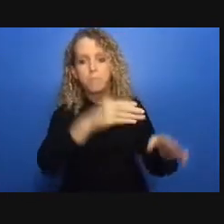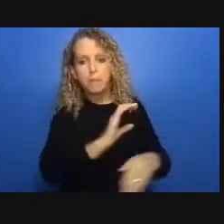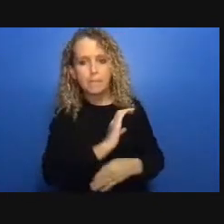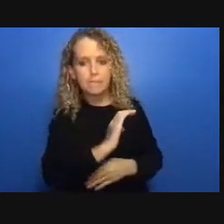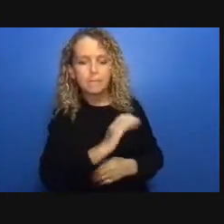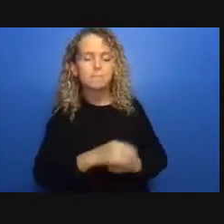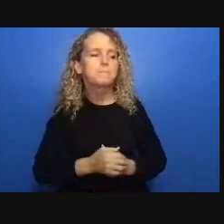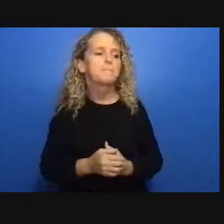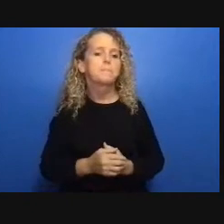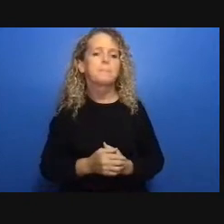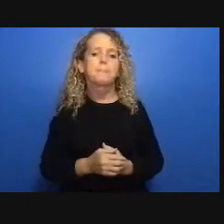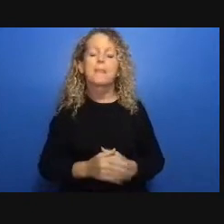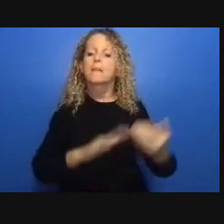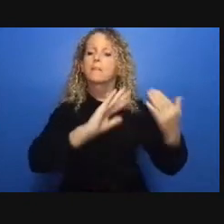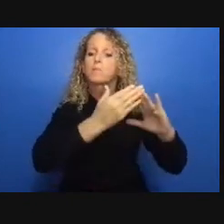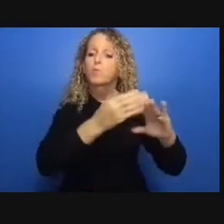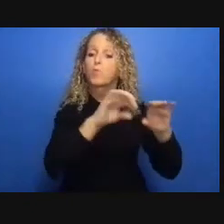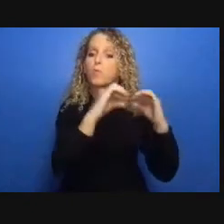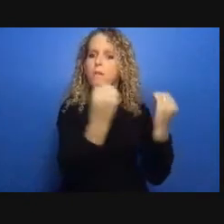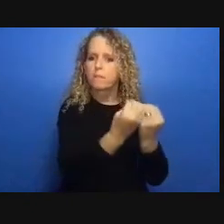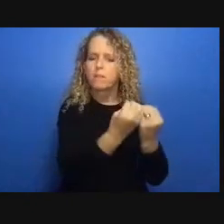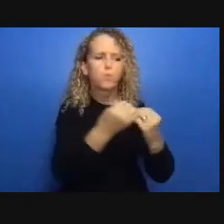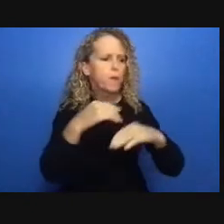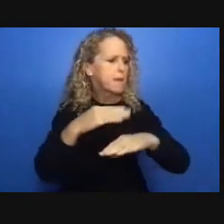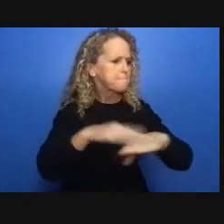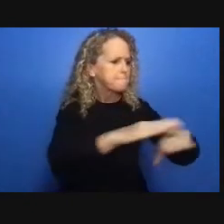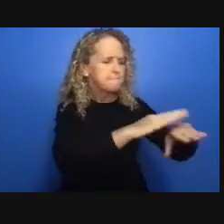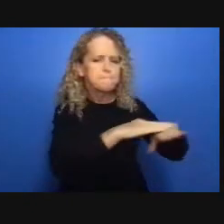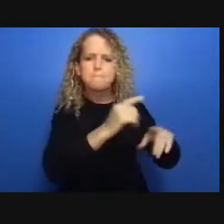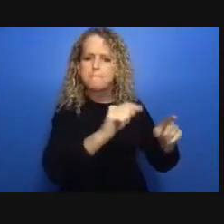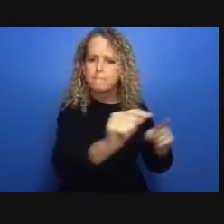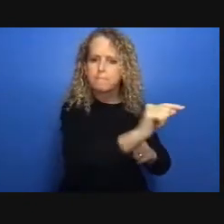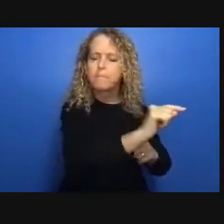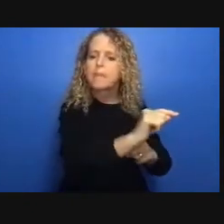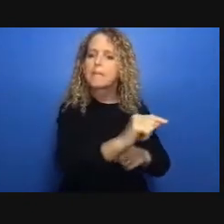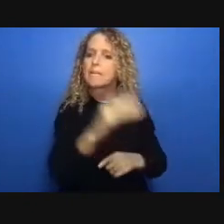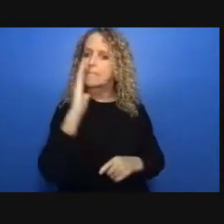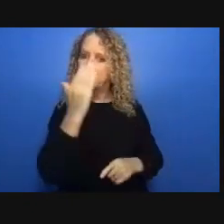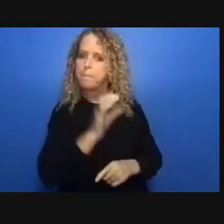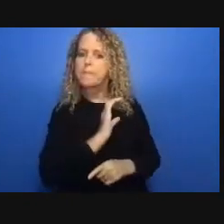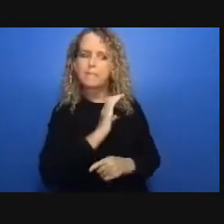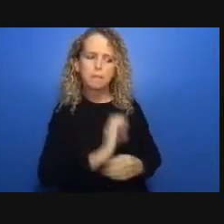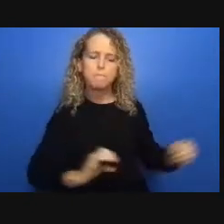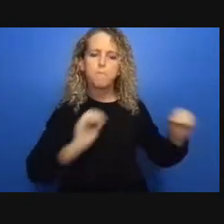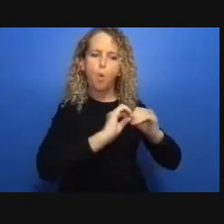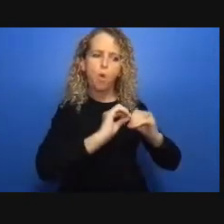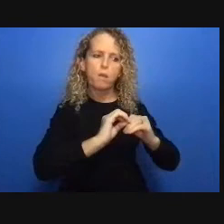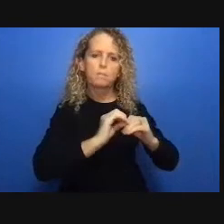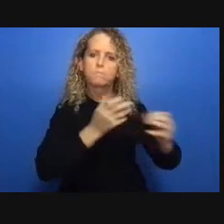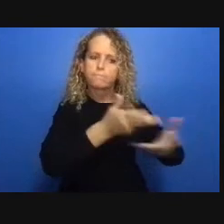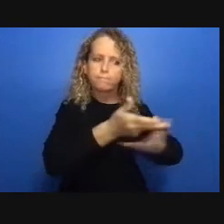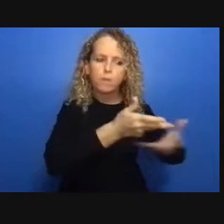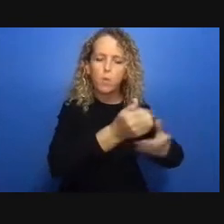the pandemic made these three needs greater than ever and those who face the greatest pressure